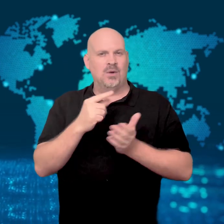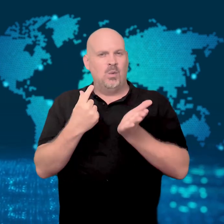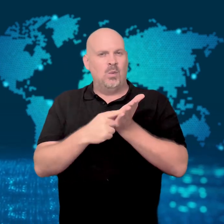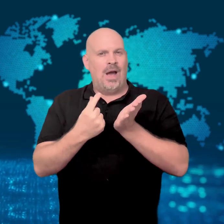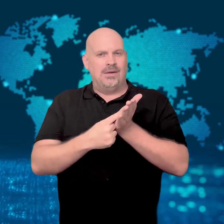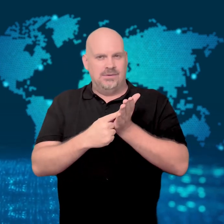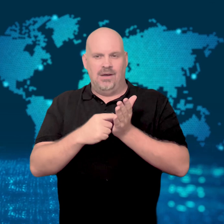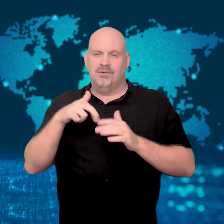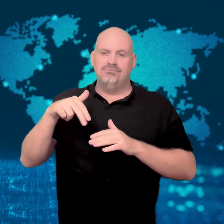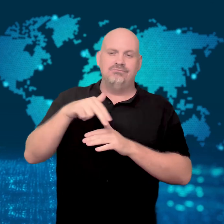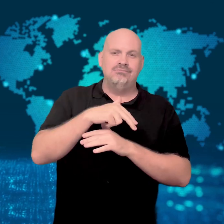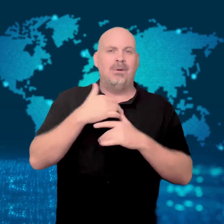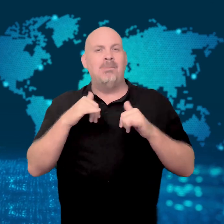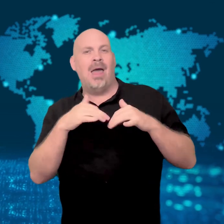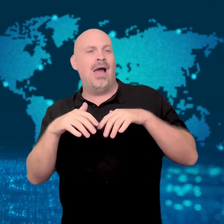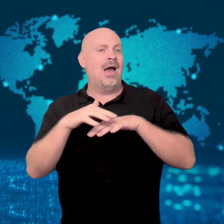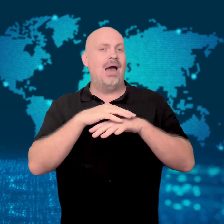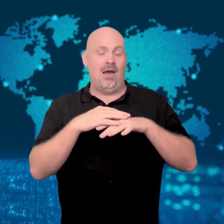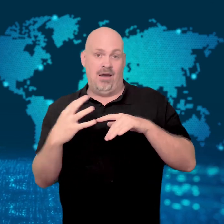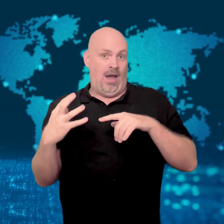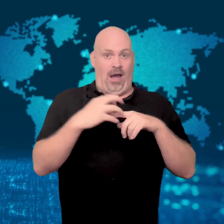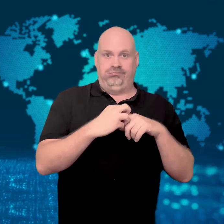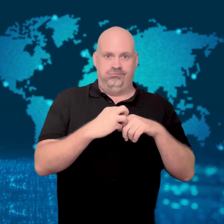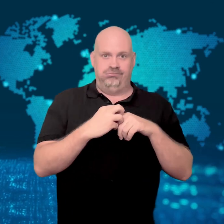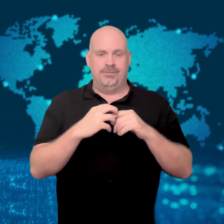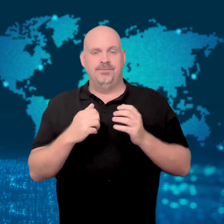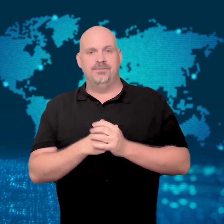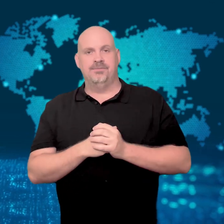in southwestern Uganda.